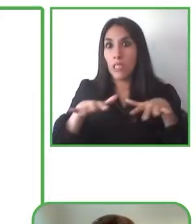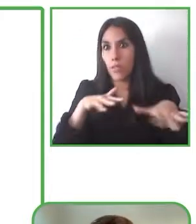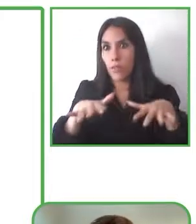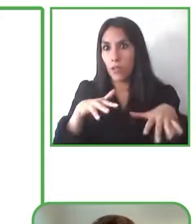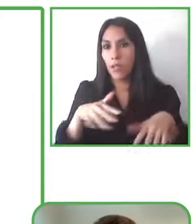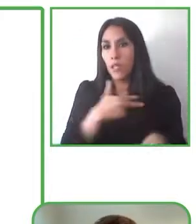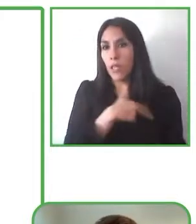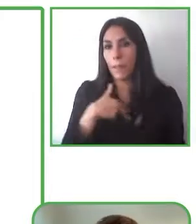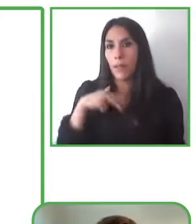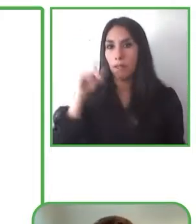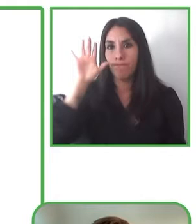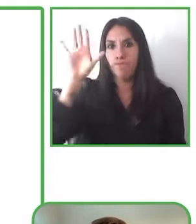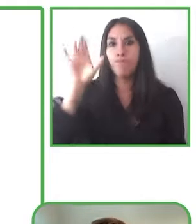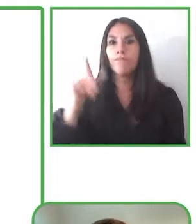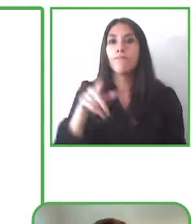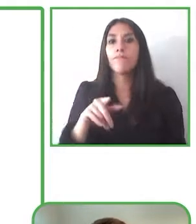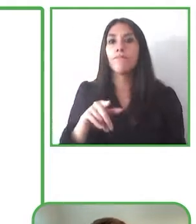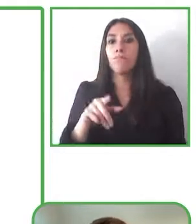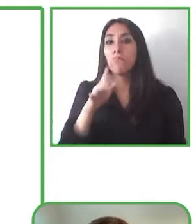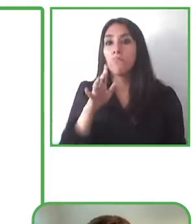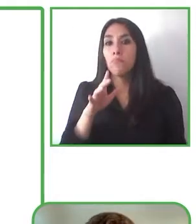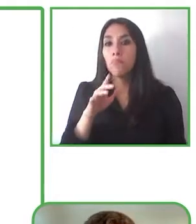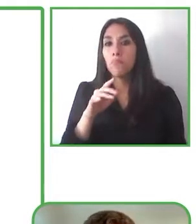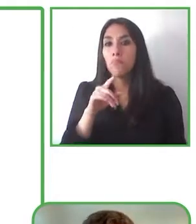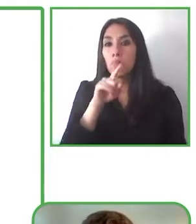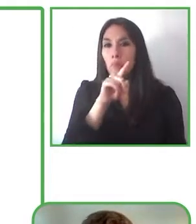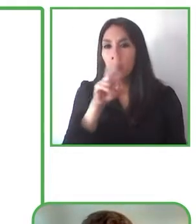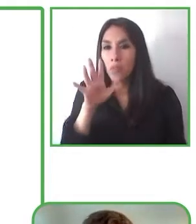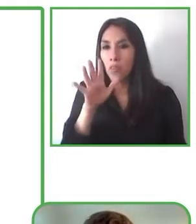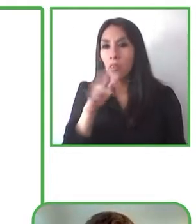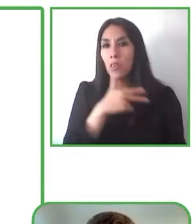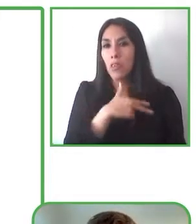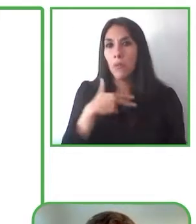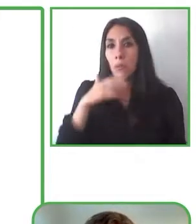all the Danish cinemas and then we have around 40 per cent of all the Swedish cinemas and